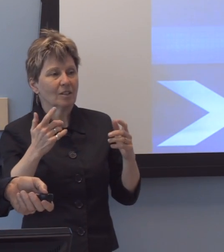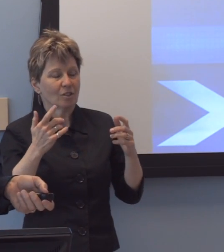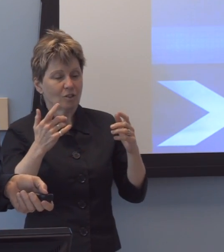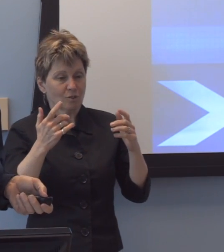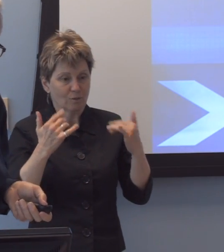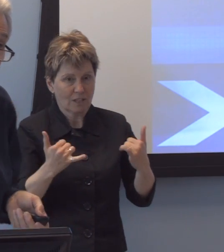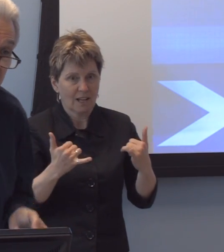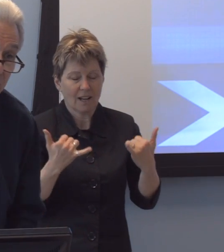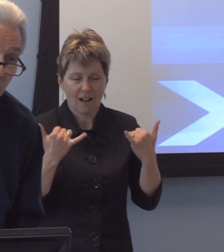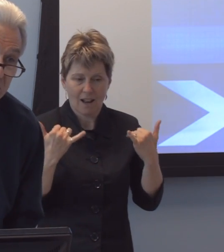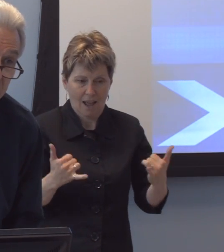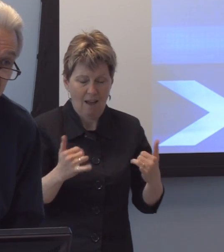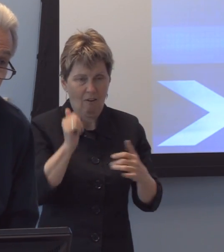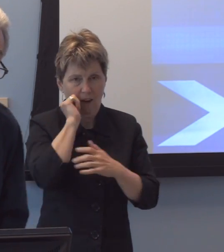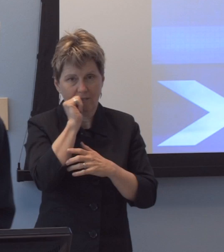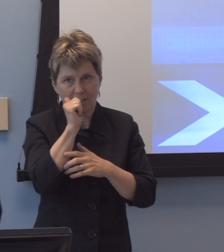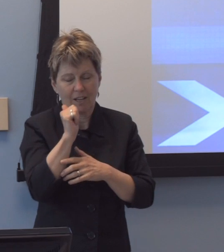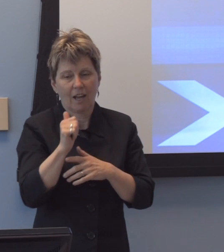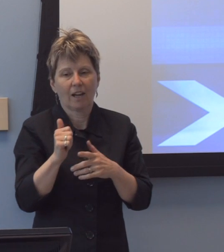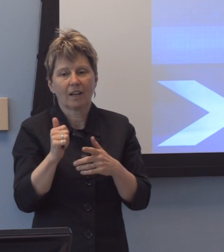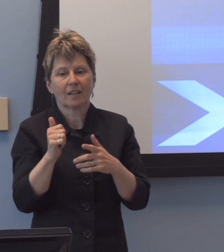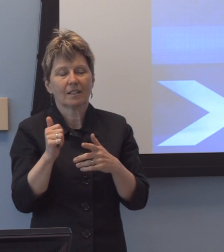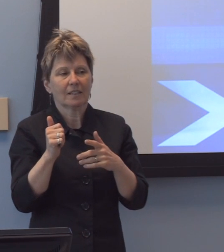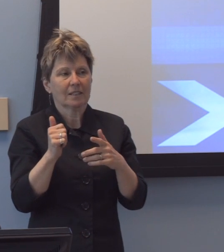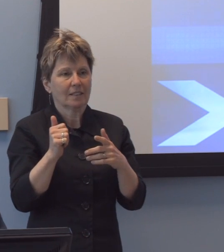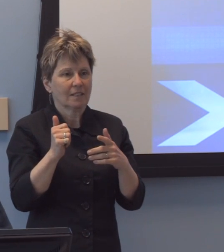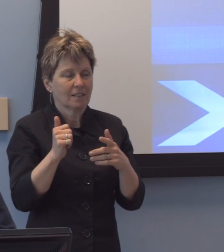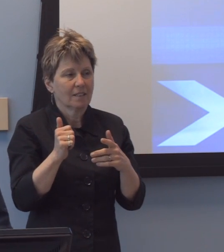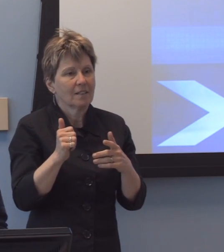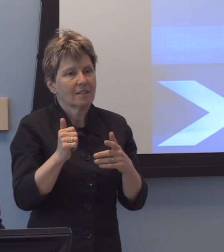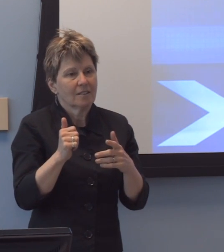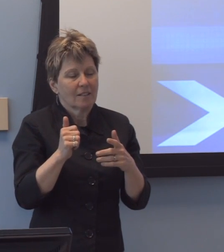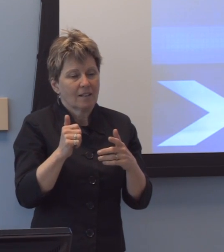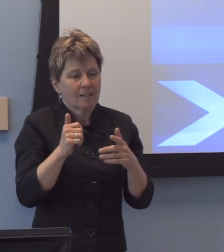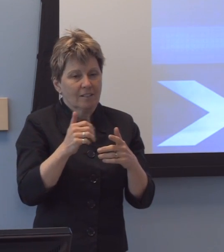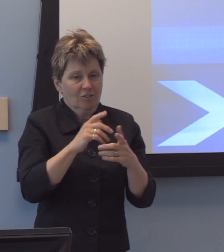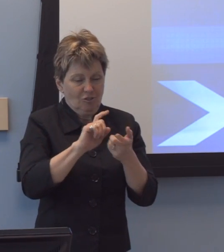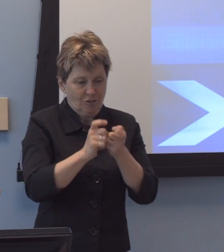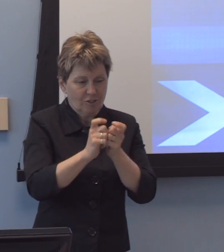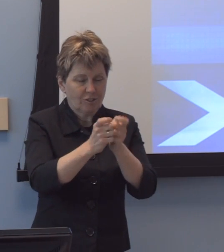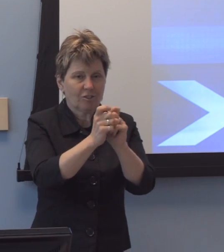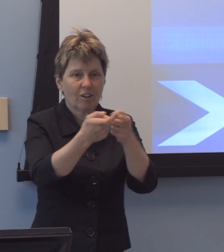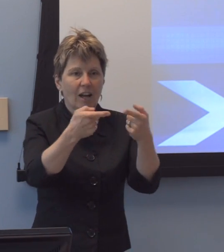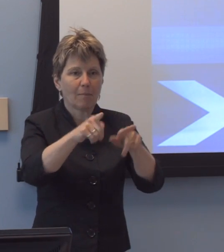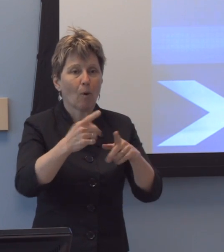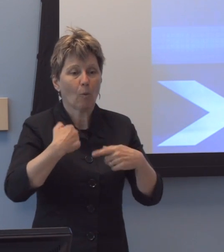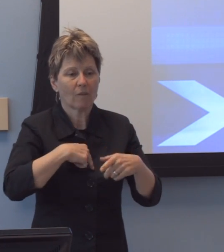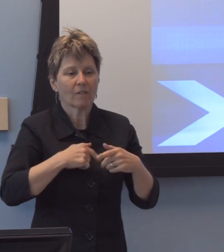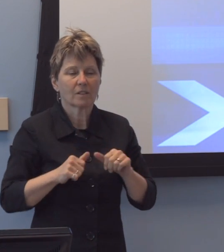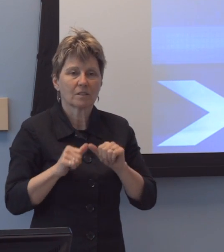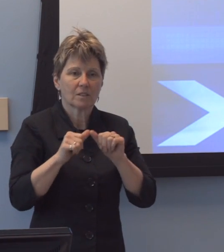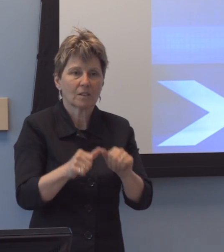And, uh, and we, uh, continue, though we've made some strides in that domain, we continue today